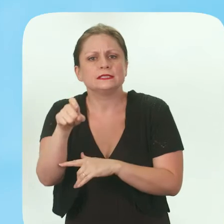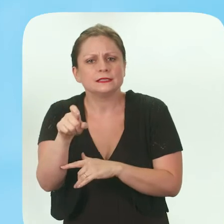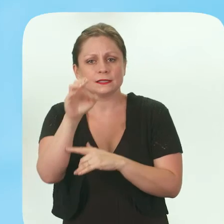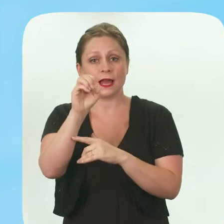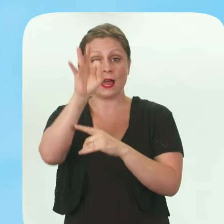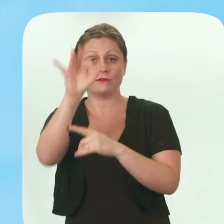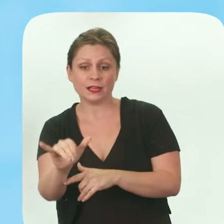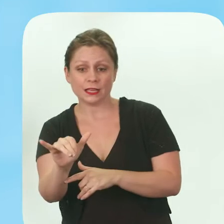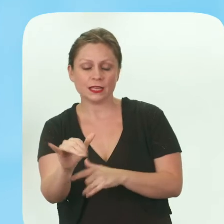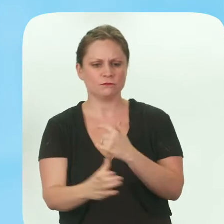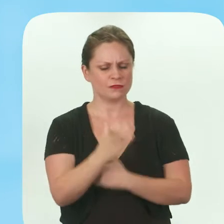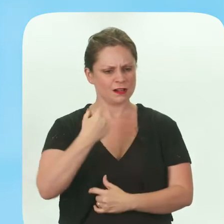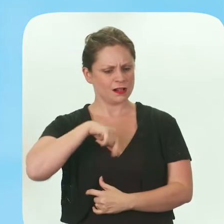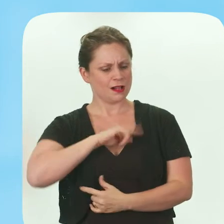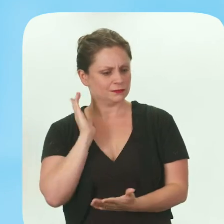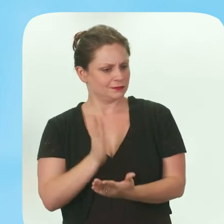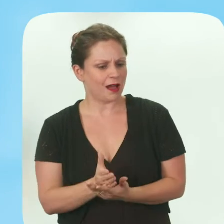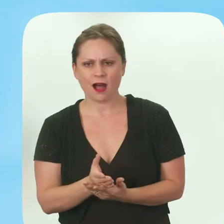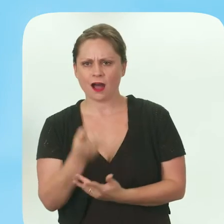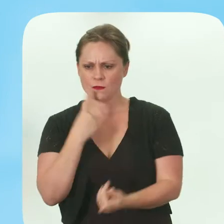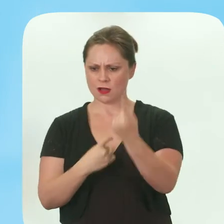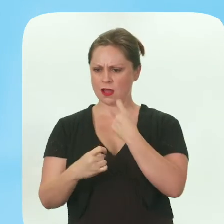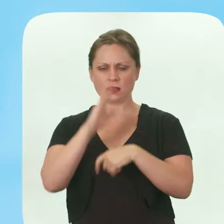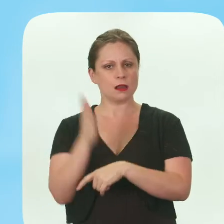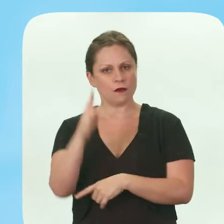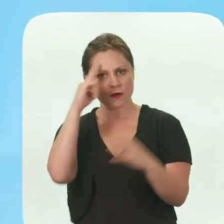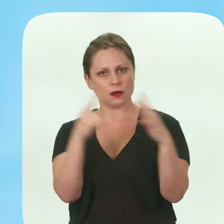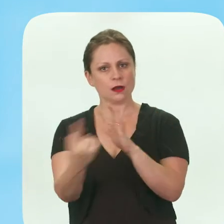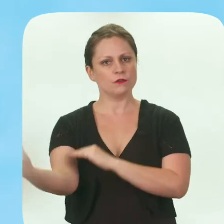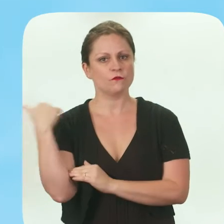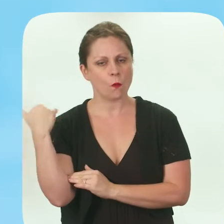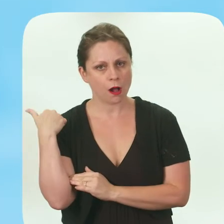Effy was able to make us stop and ask ourselves questions that we had never considered before.